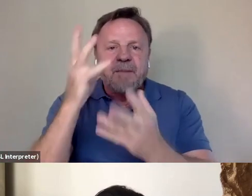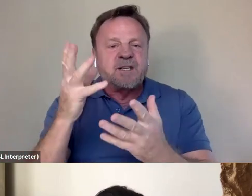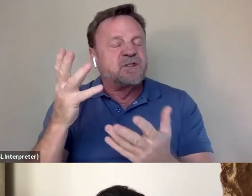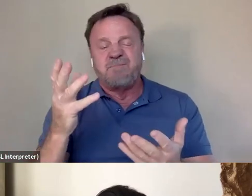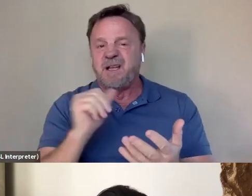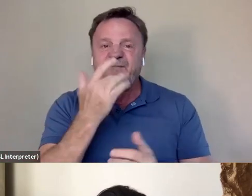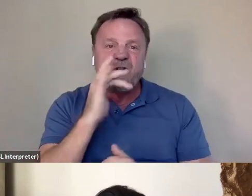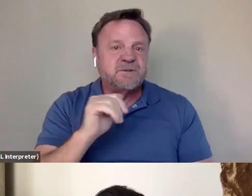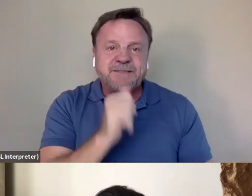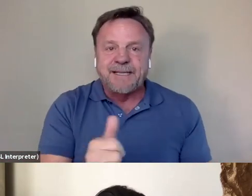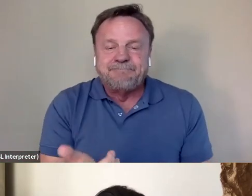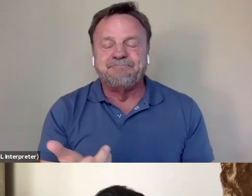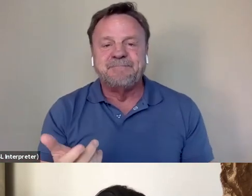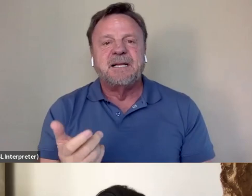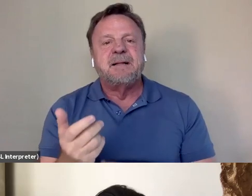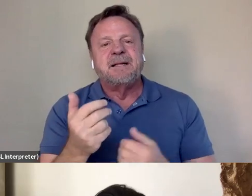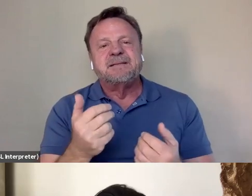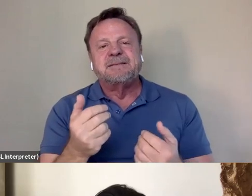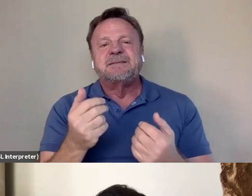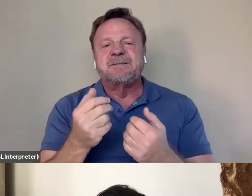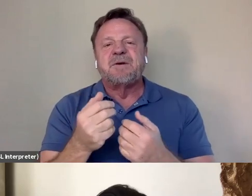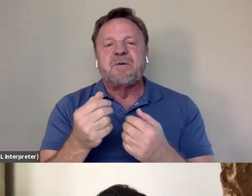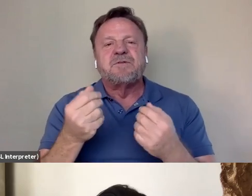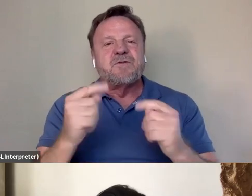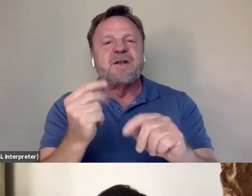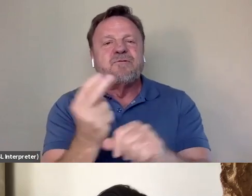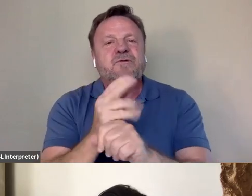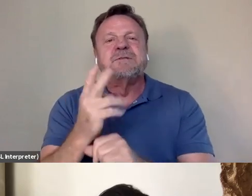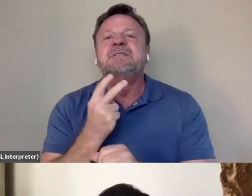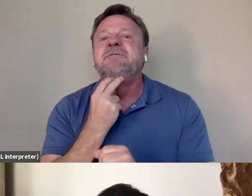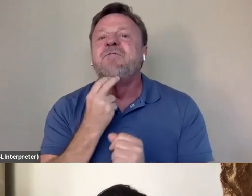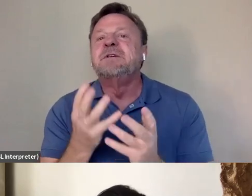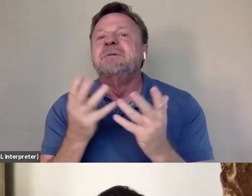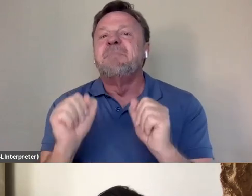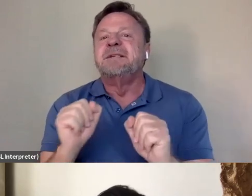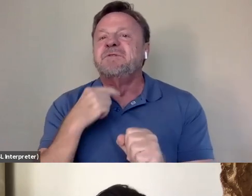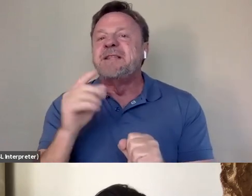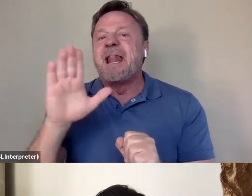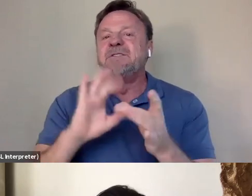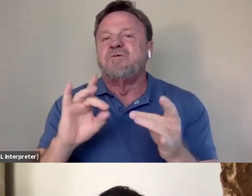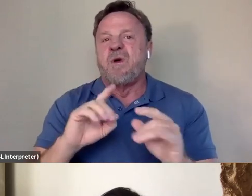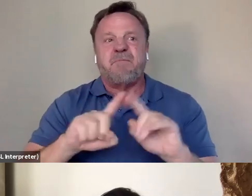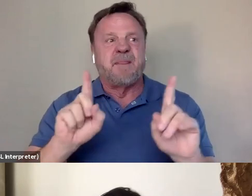So that was trying to, you know, use Bruce Lee's voice as much as possible to tell the story. But knowing that there's only a 25 minute interview